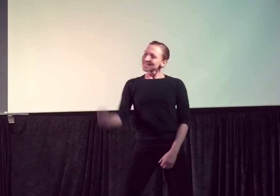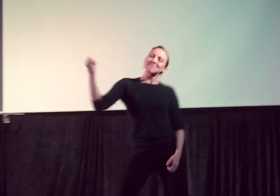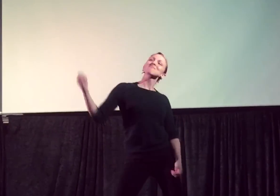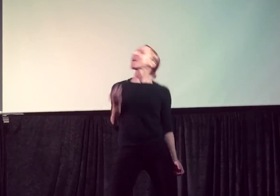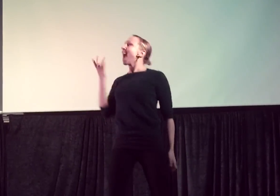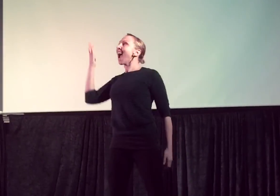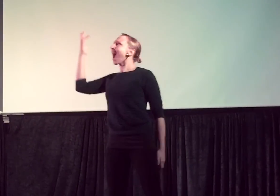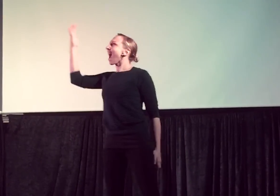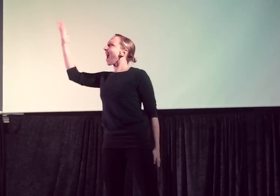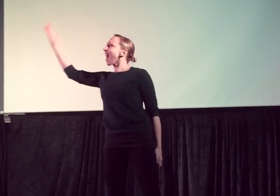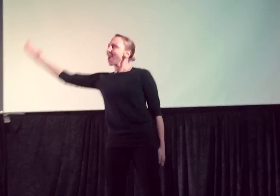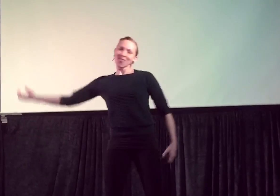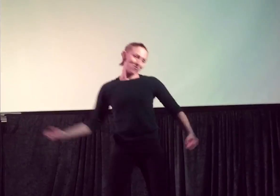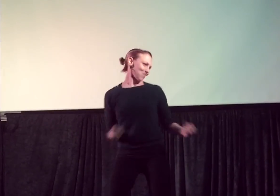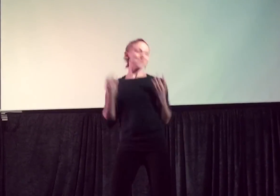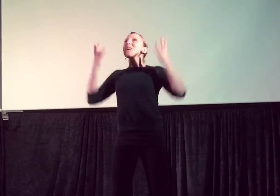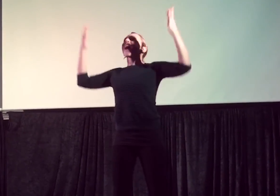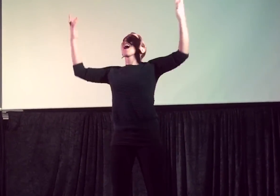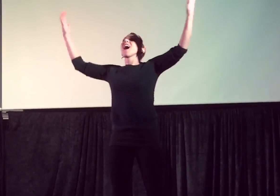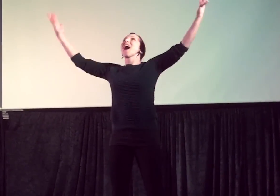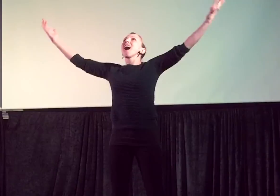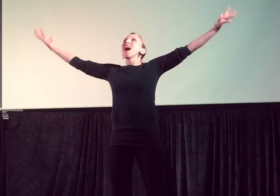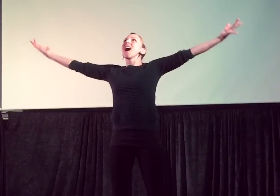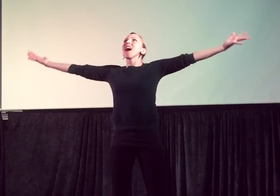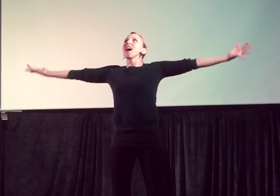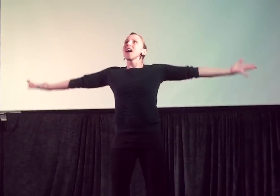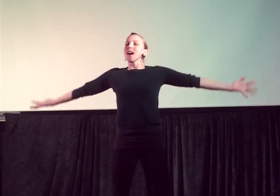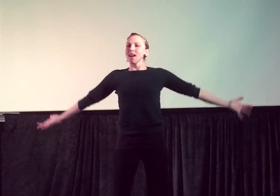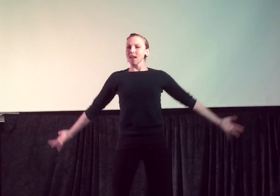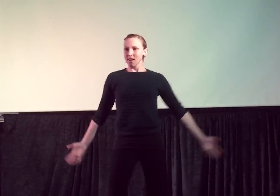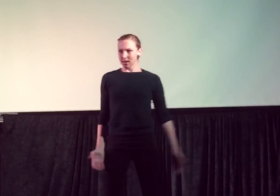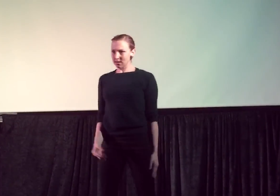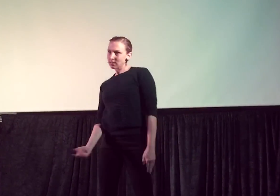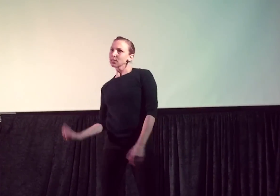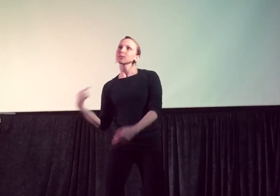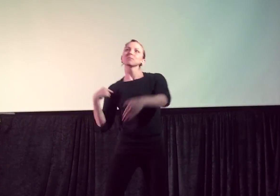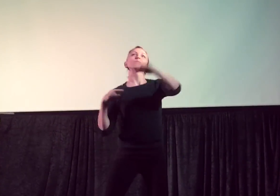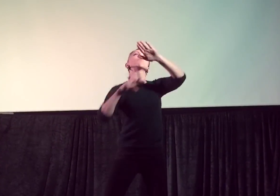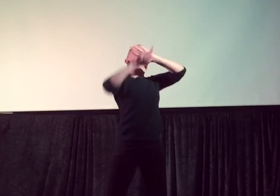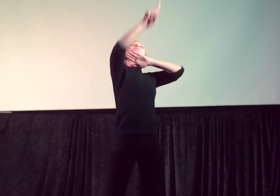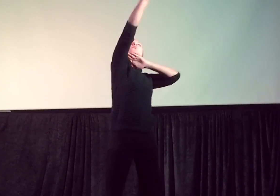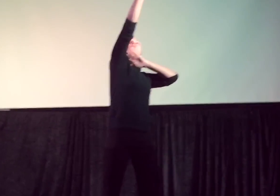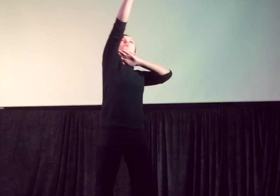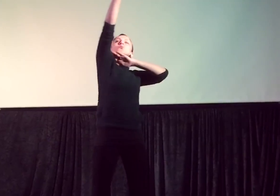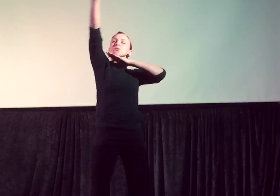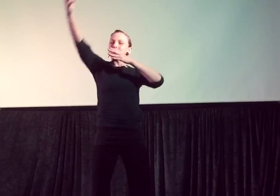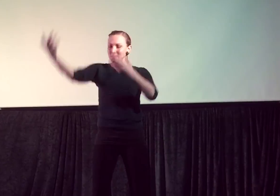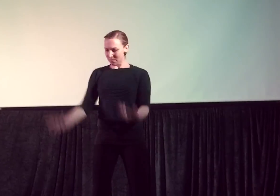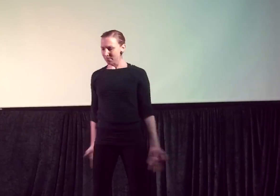Let it go, let it go. And I'll rise like the break of dawn.